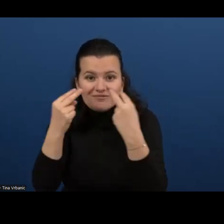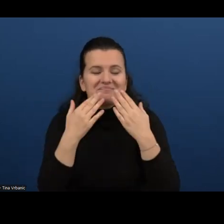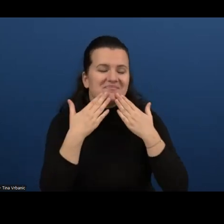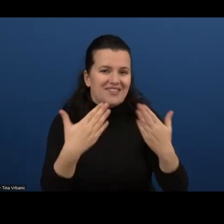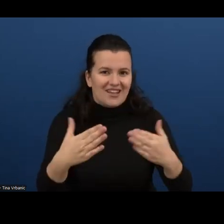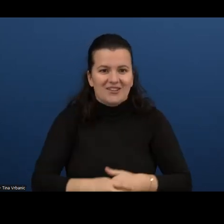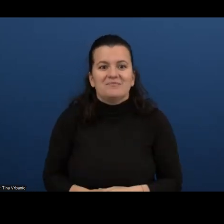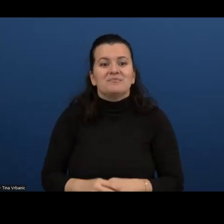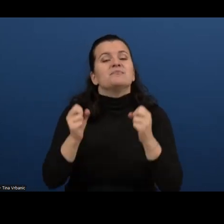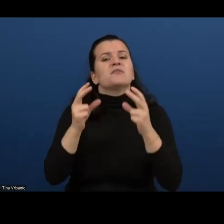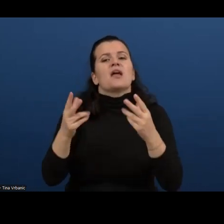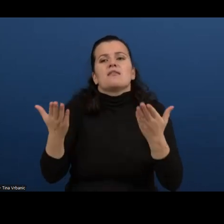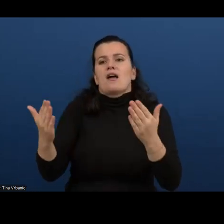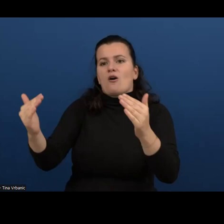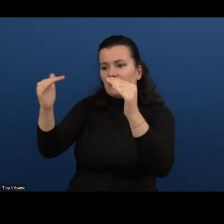There we go.